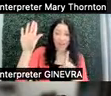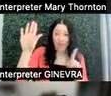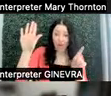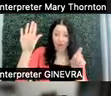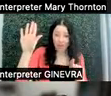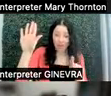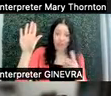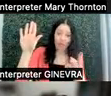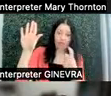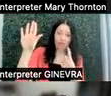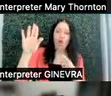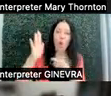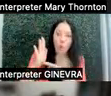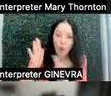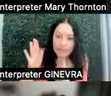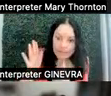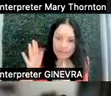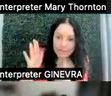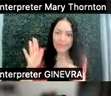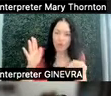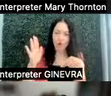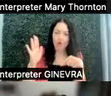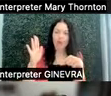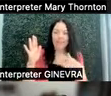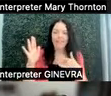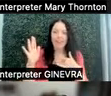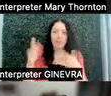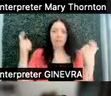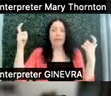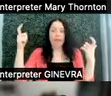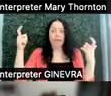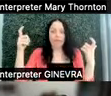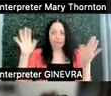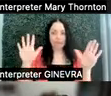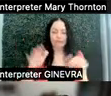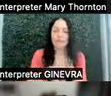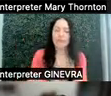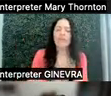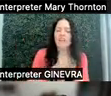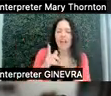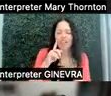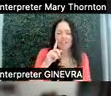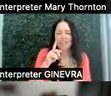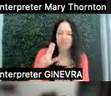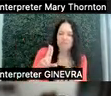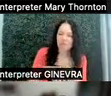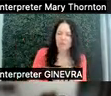could feel like a huge level of participation. I think traditionally, we would think of that as-- or I ought